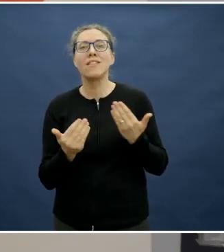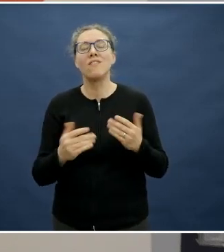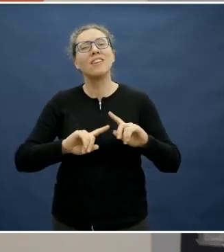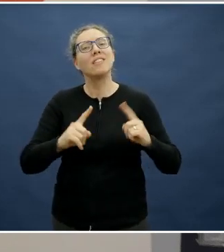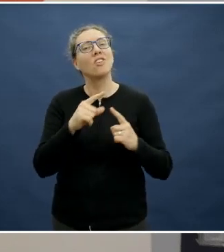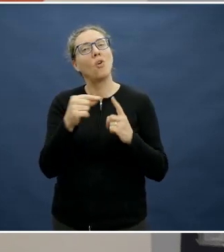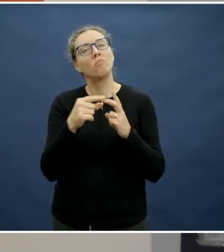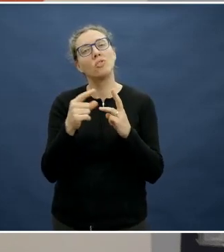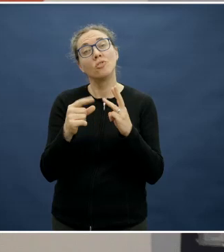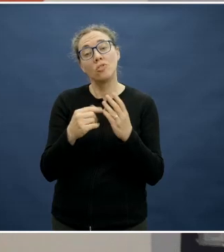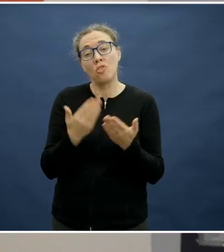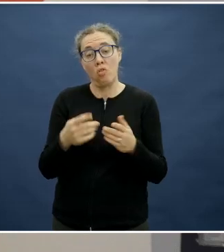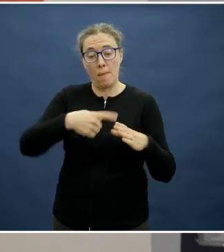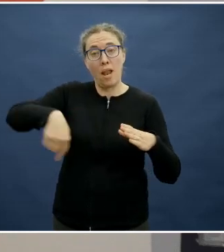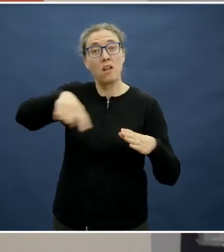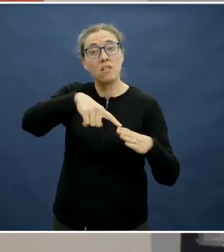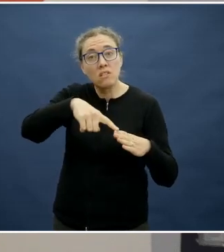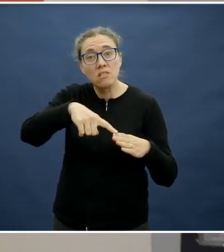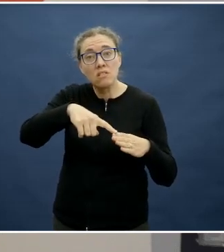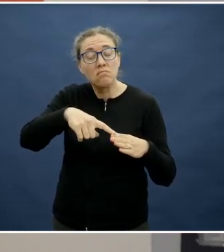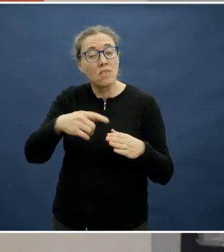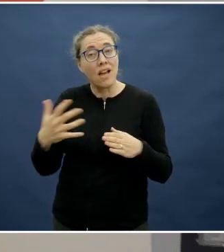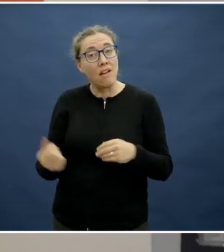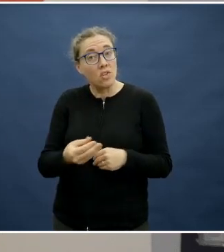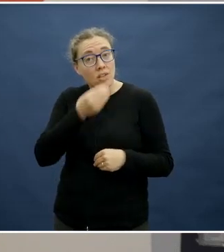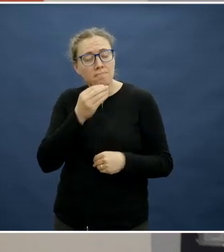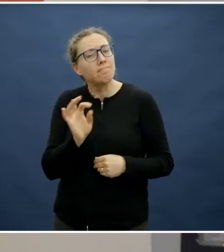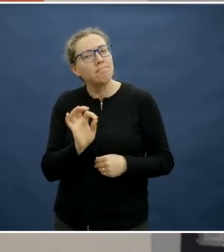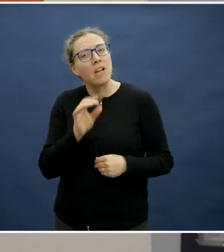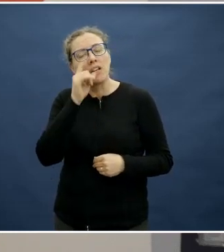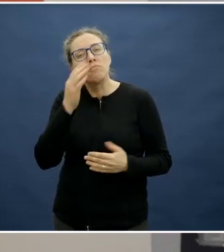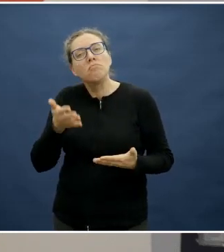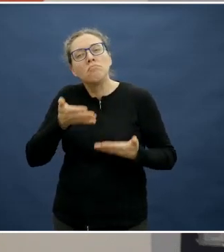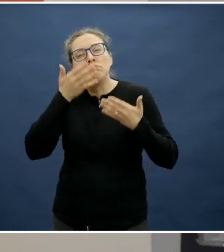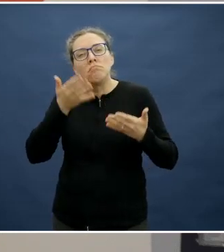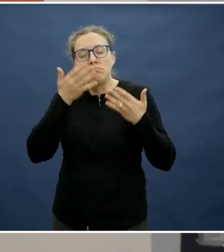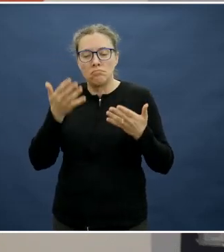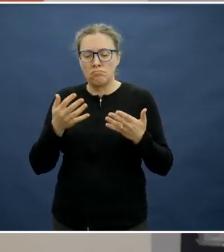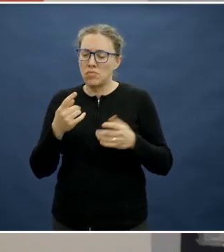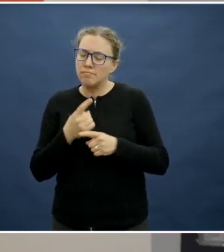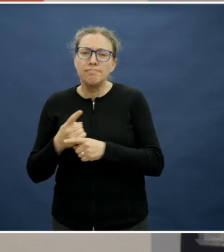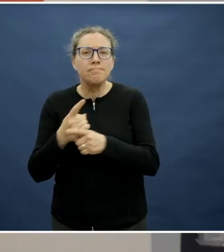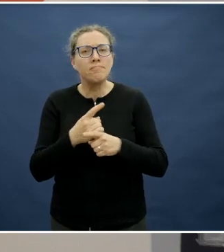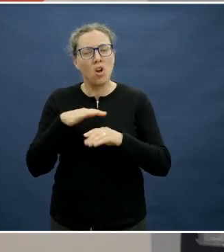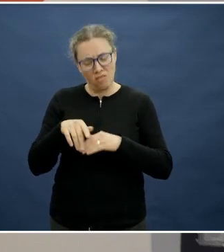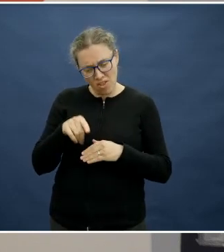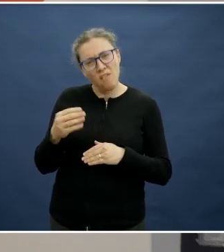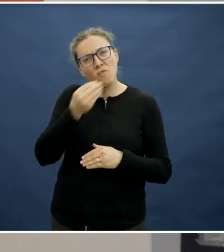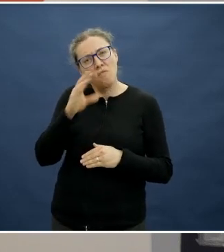It could be smelling it, touching it, talking about where it comes from, a whole range of